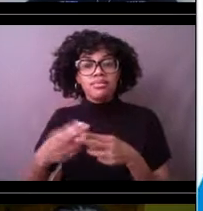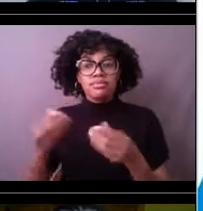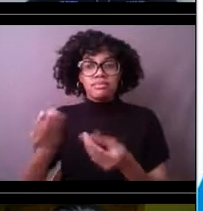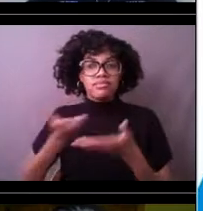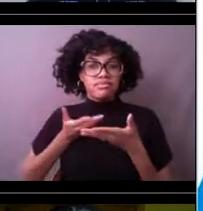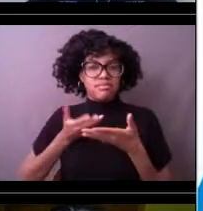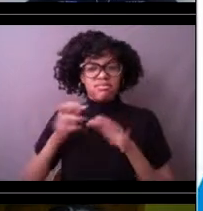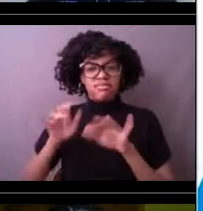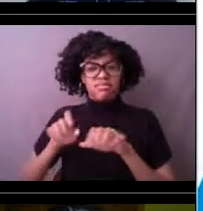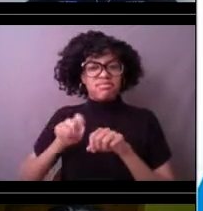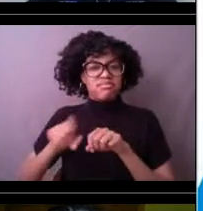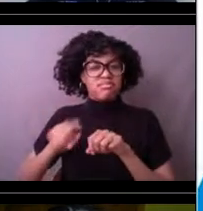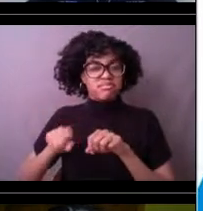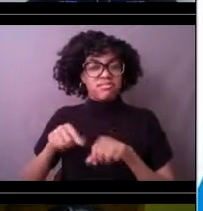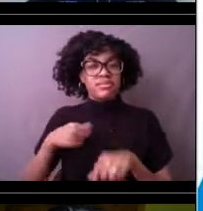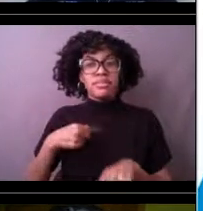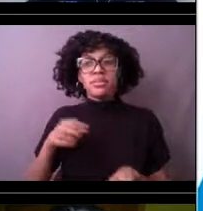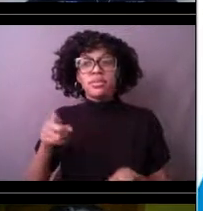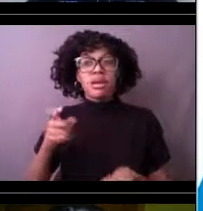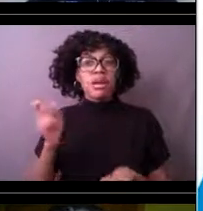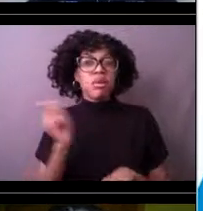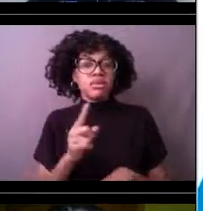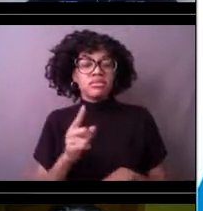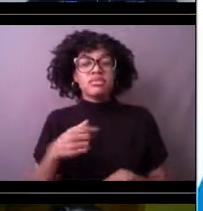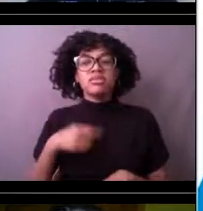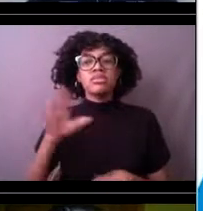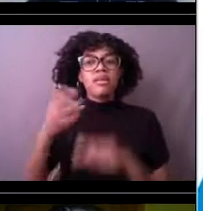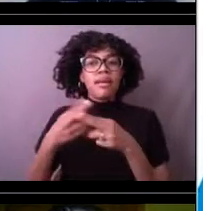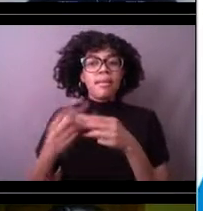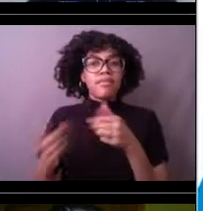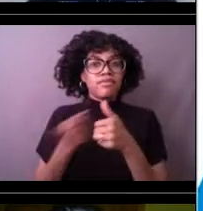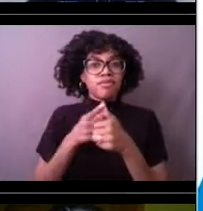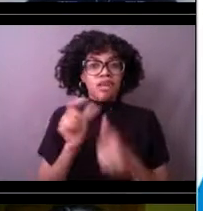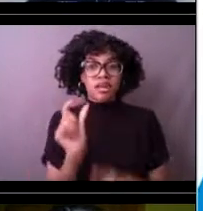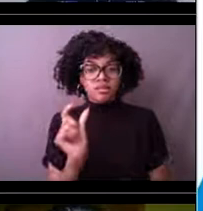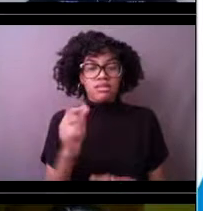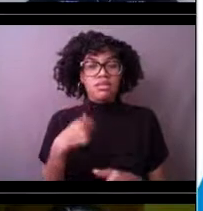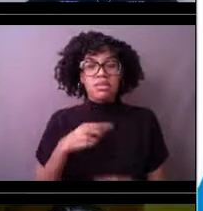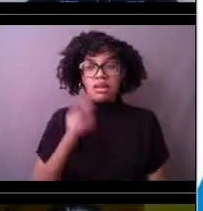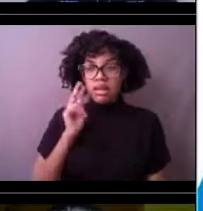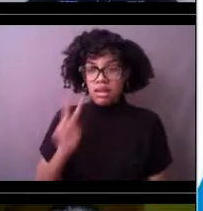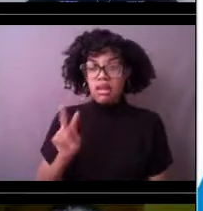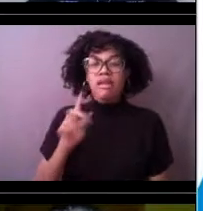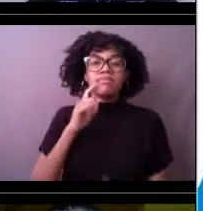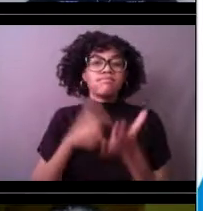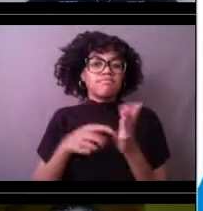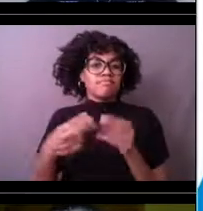just let us know who's asking the question. We encourage you to ask them as we go, and I will be keeping track for the speakers,